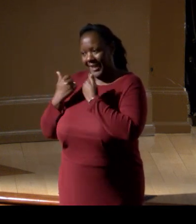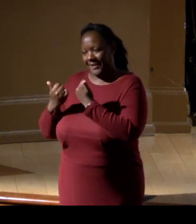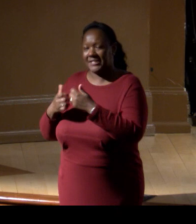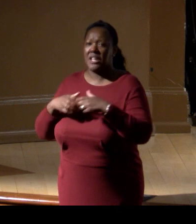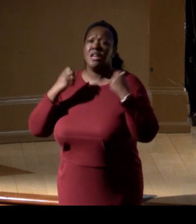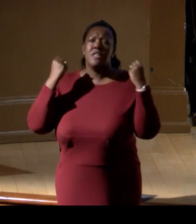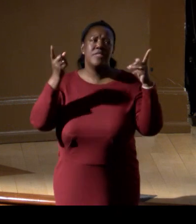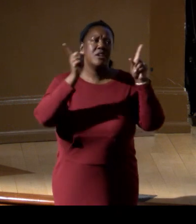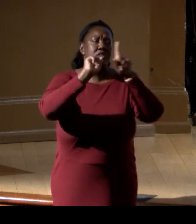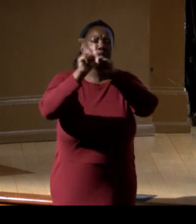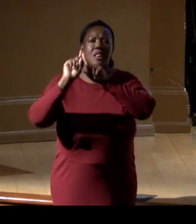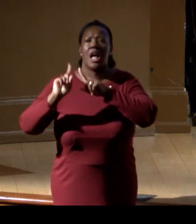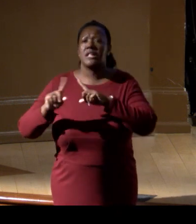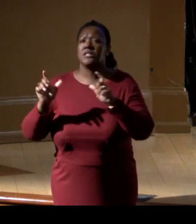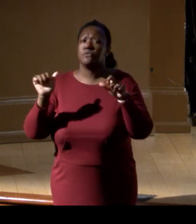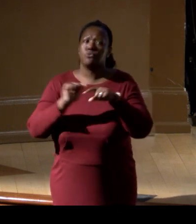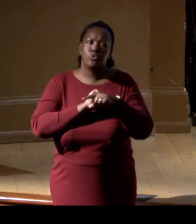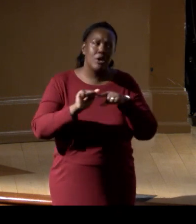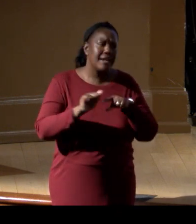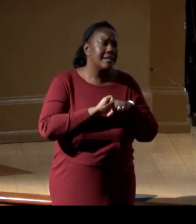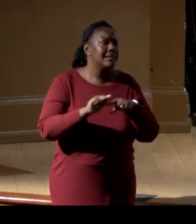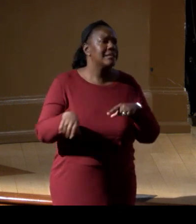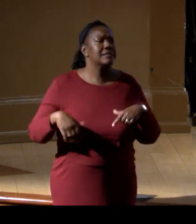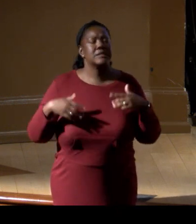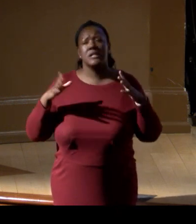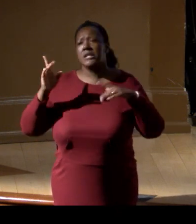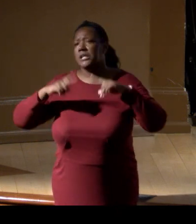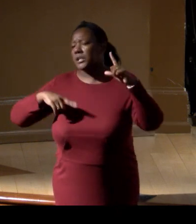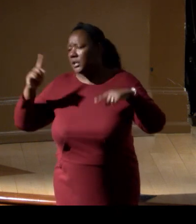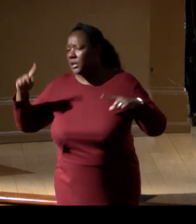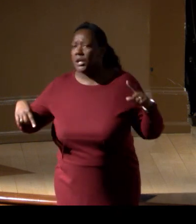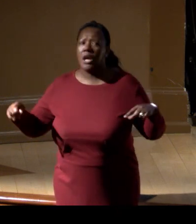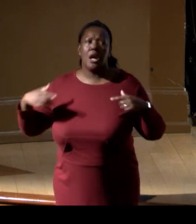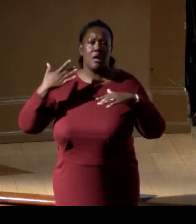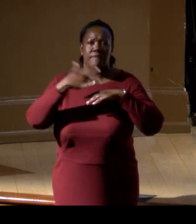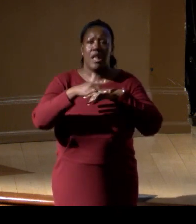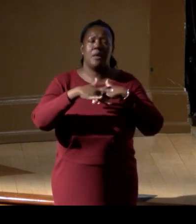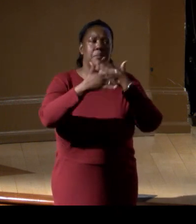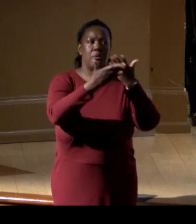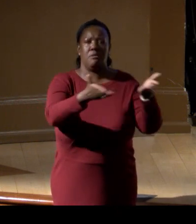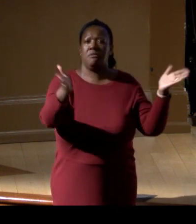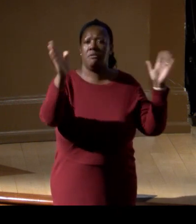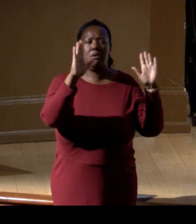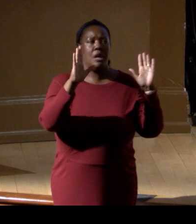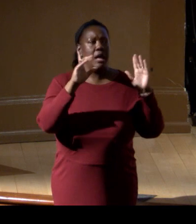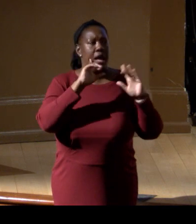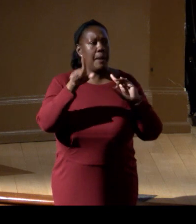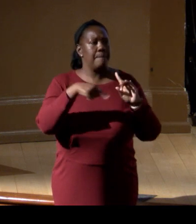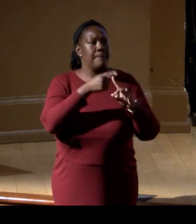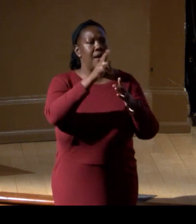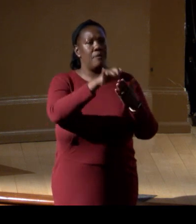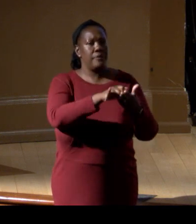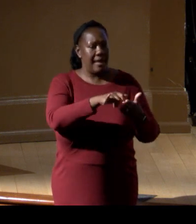We just offered one in the Ecosystem Mission Area that was really wonderful about that connection with your audience,